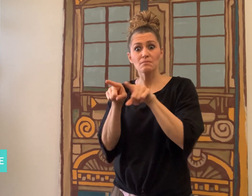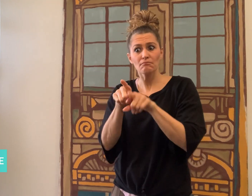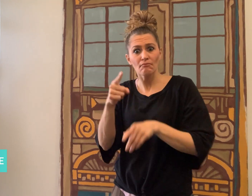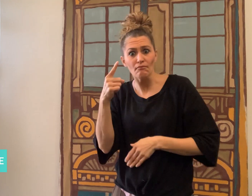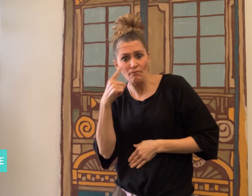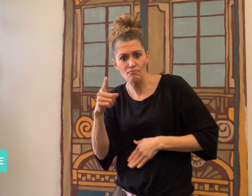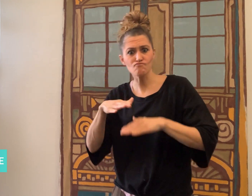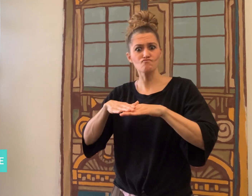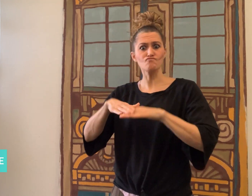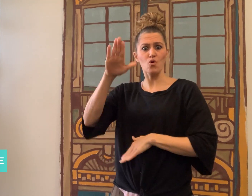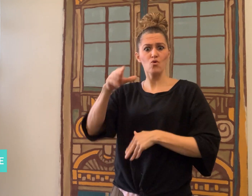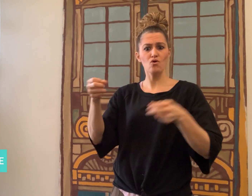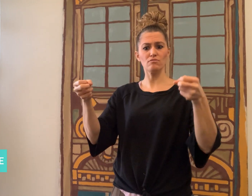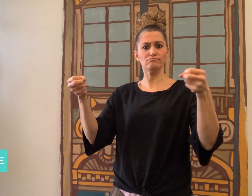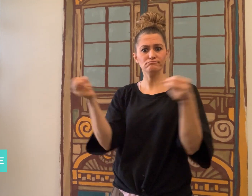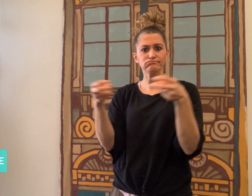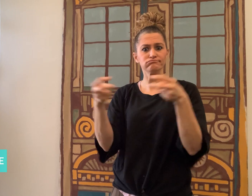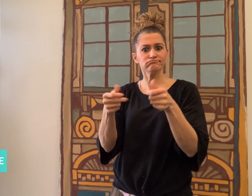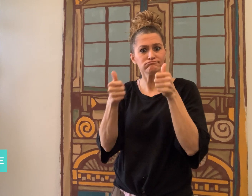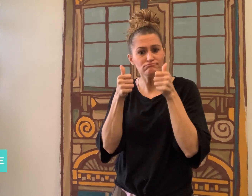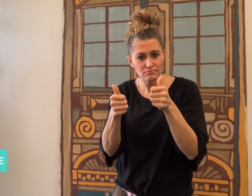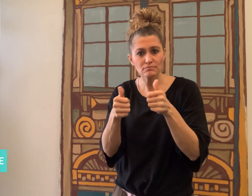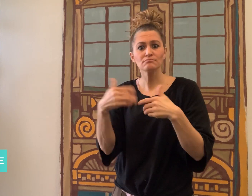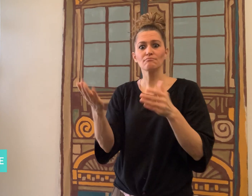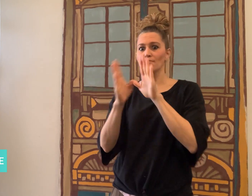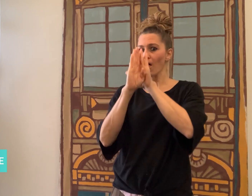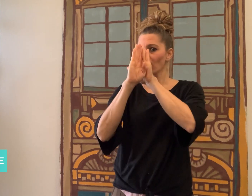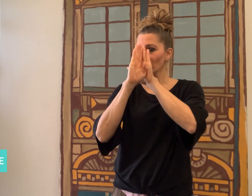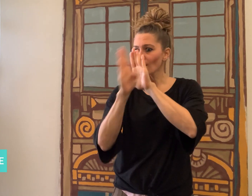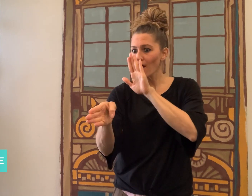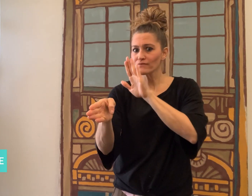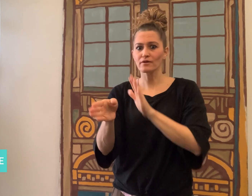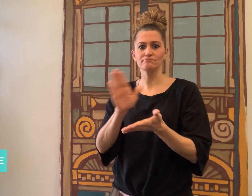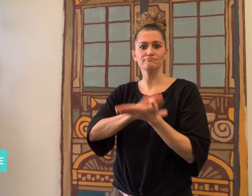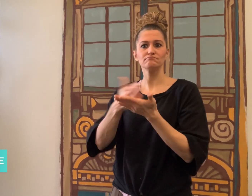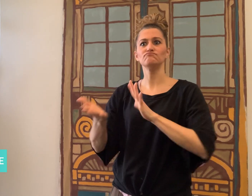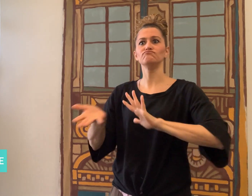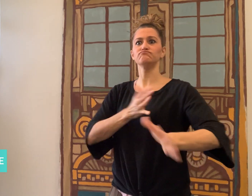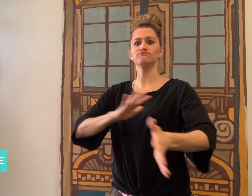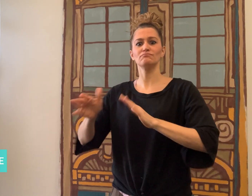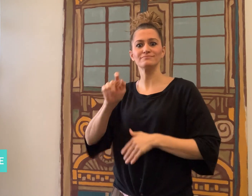interpreters on TV news reports.